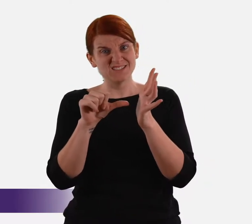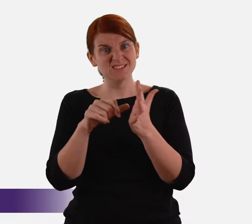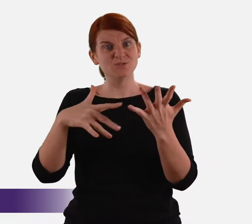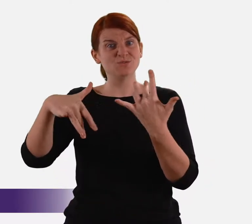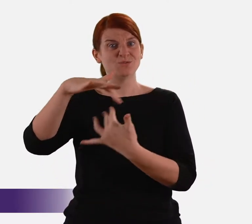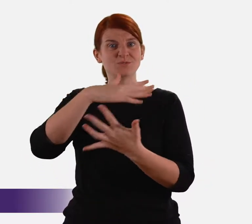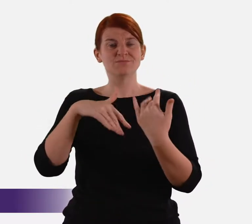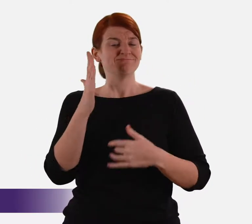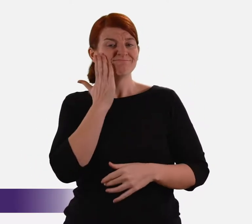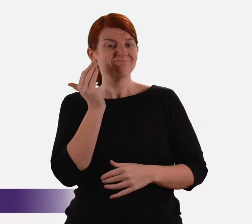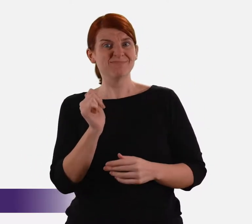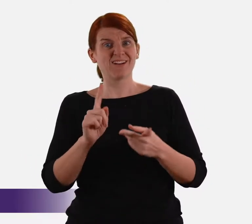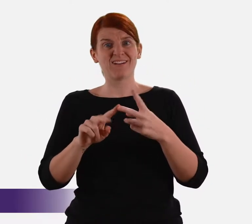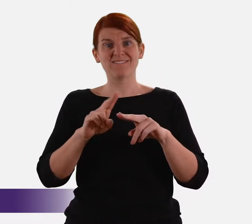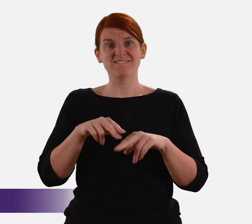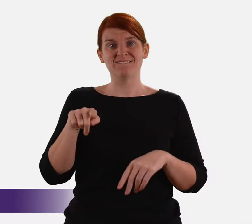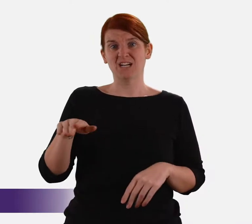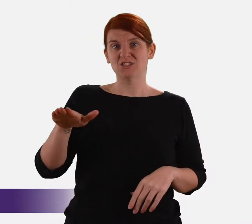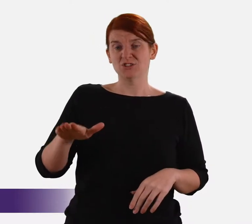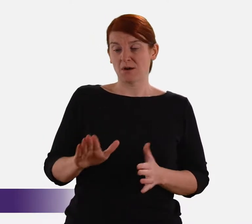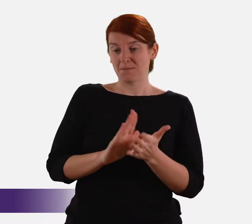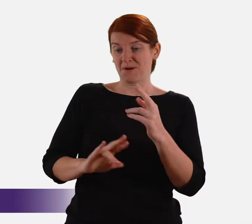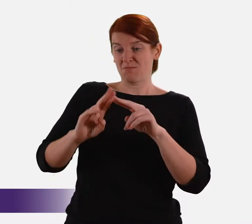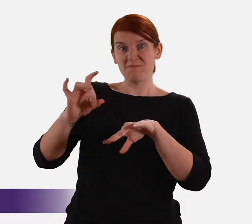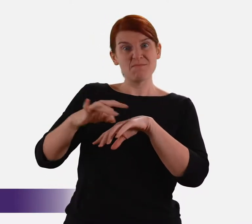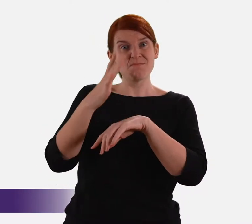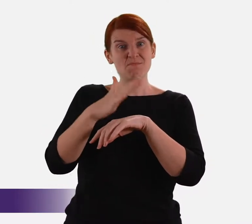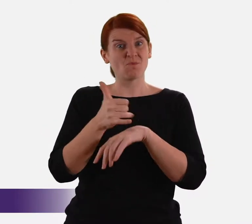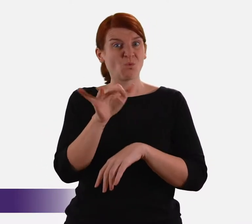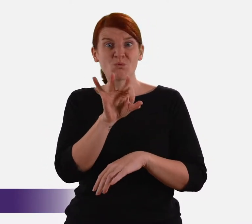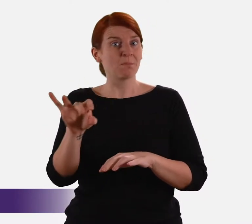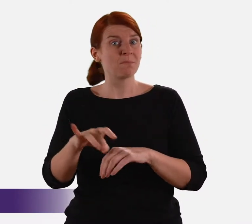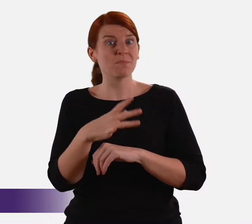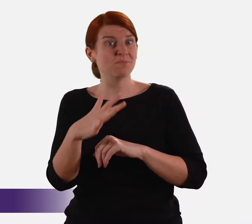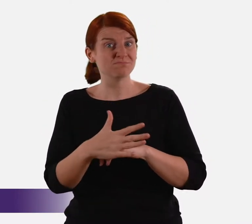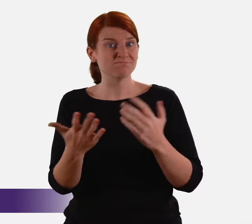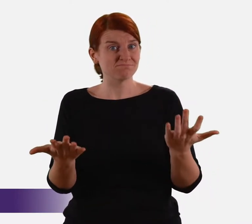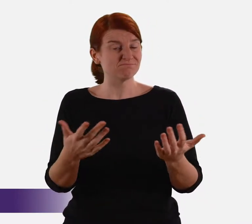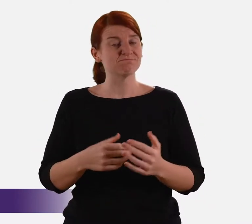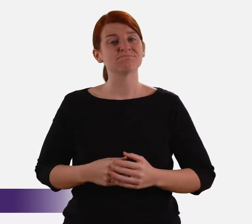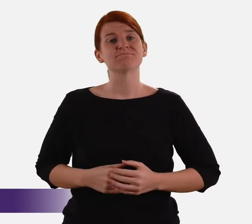and socially by the accident of whether or not the children happened to have been born within a marriage.